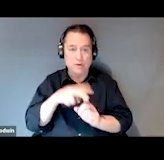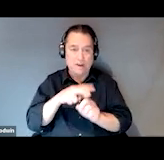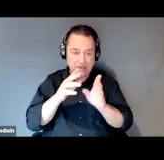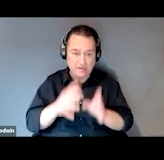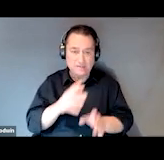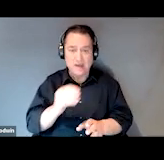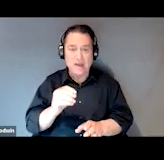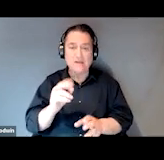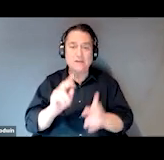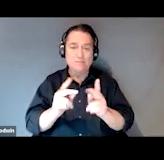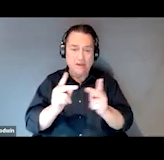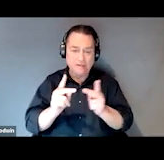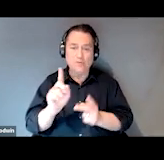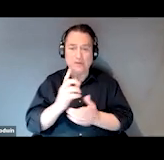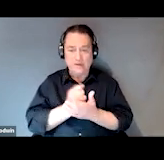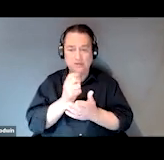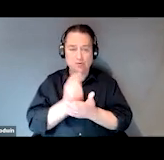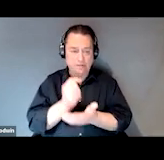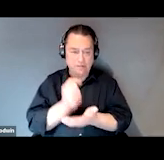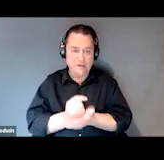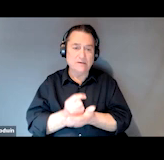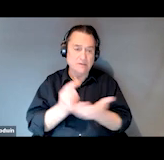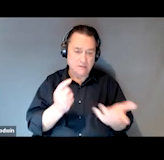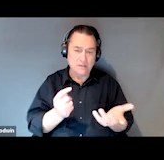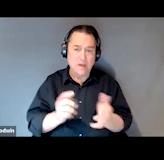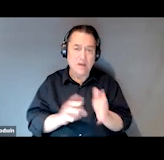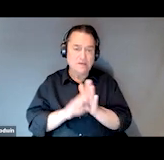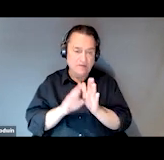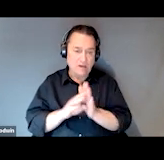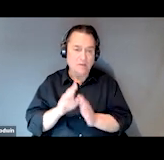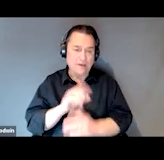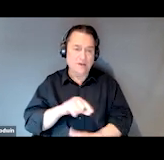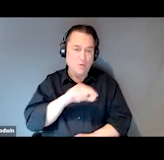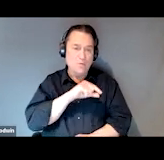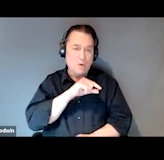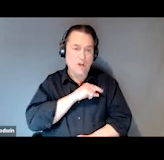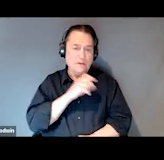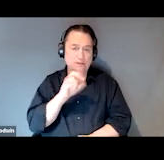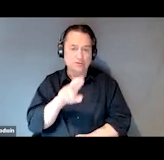on developing those quality SOAR assisted SSI and SSDI applications and treatment plans,